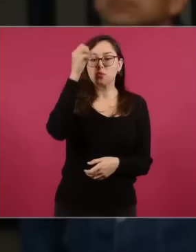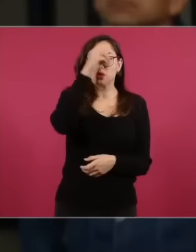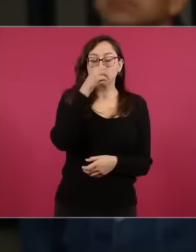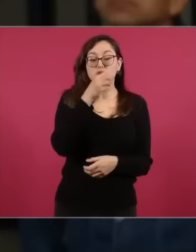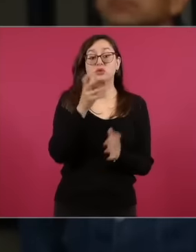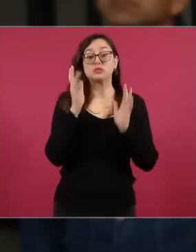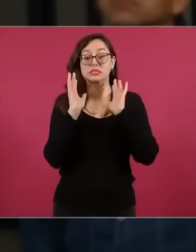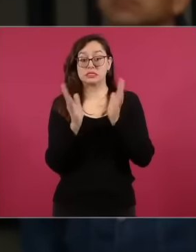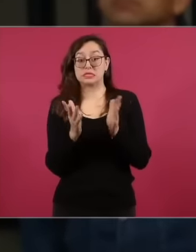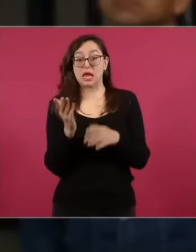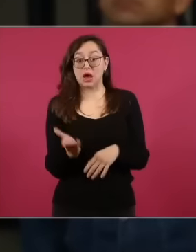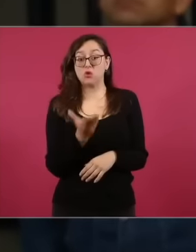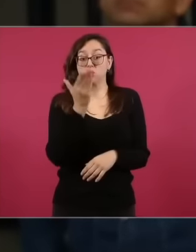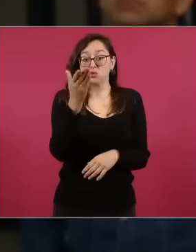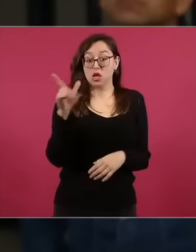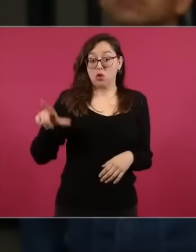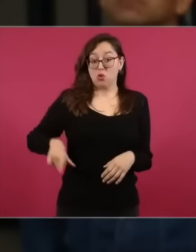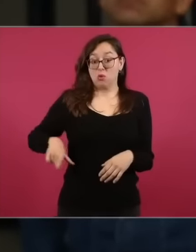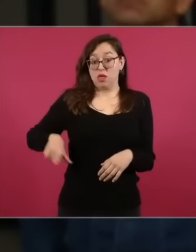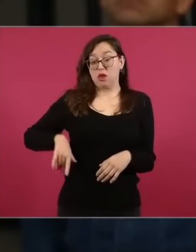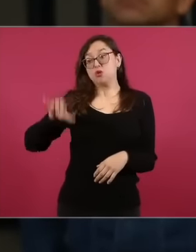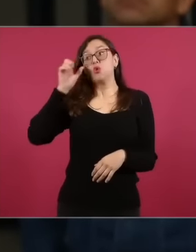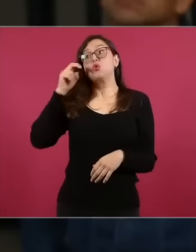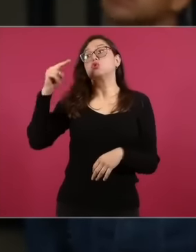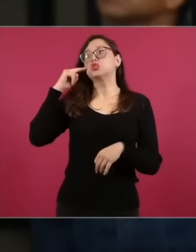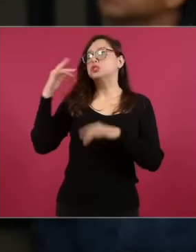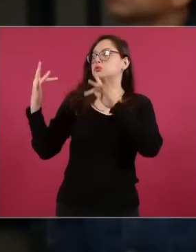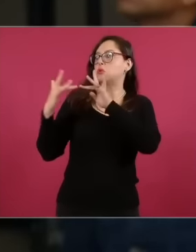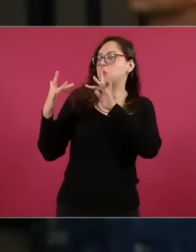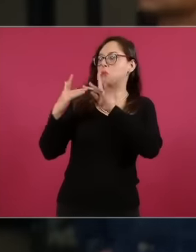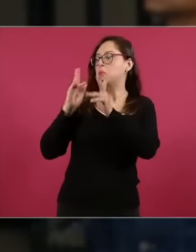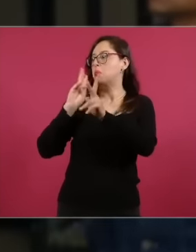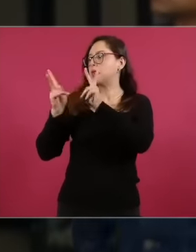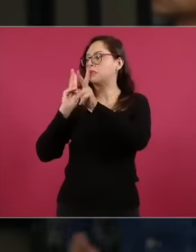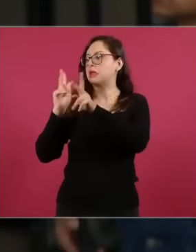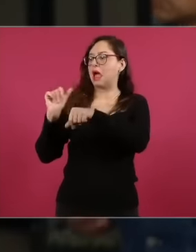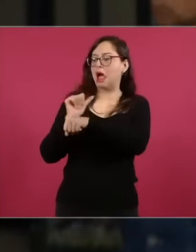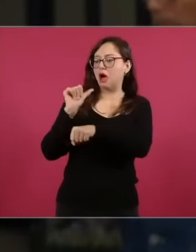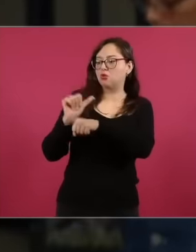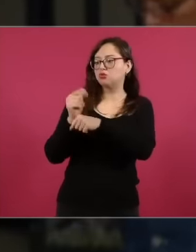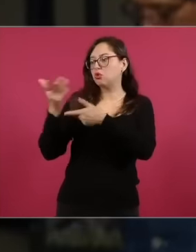from the Chinese government if they have approached you to see some possible scenario in this